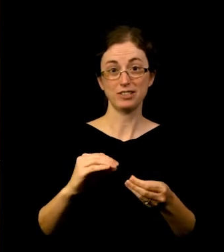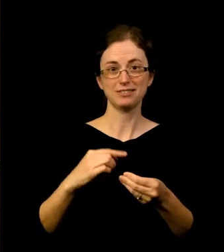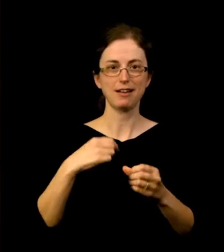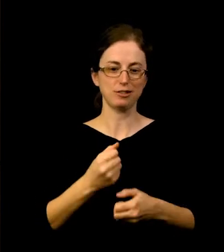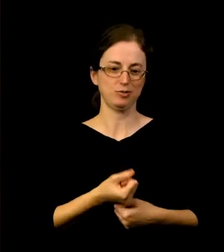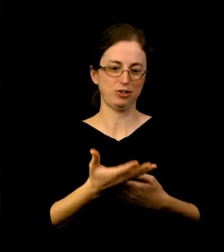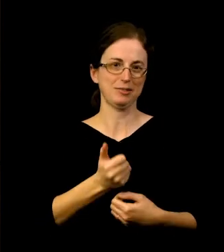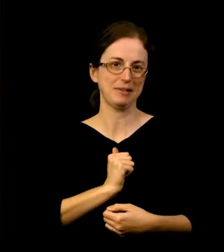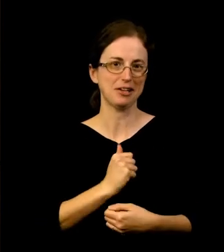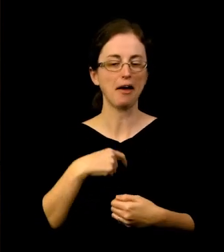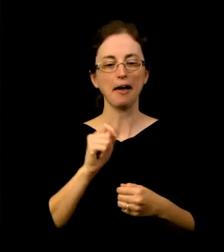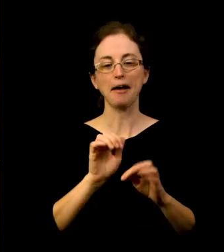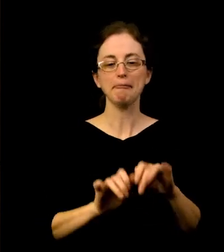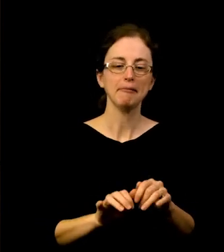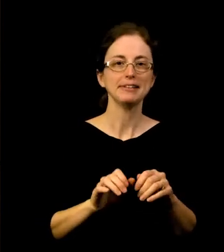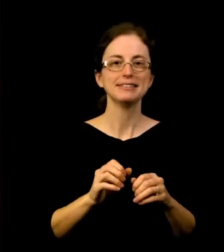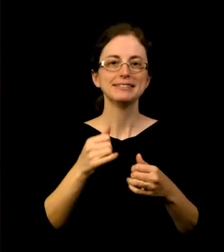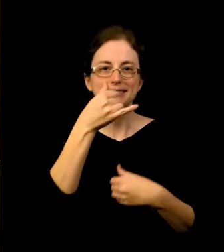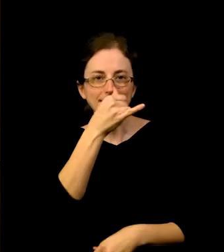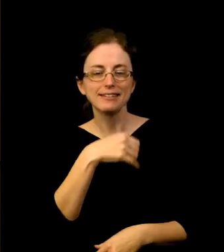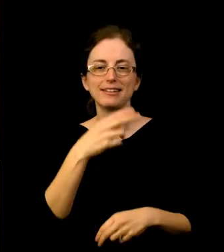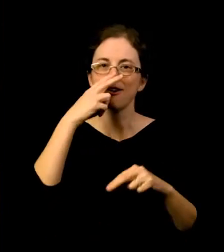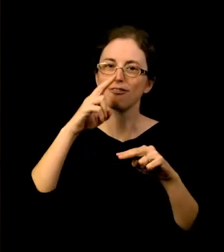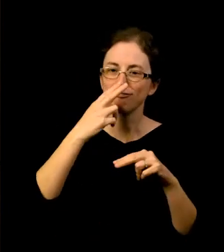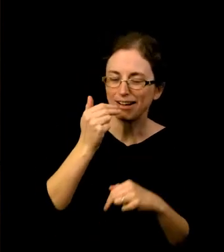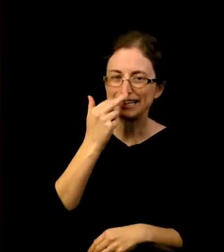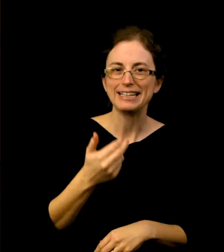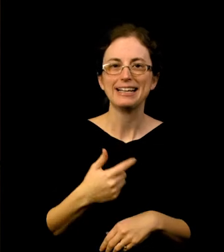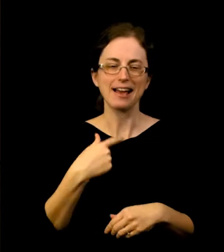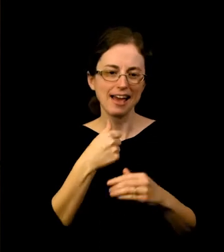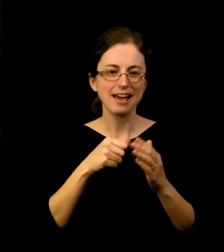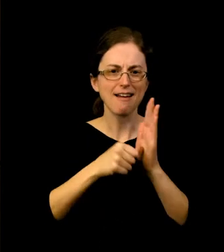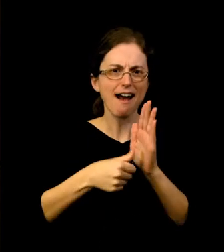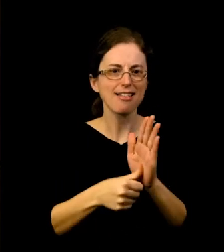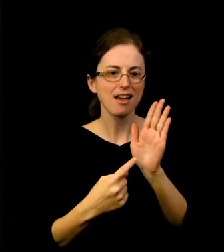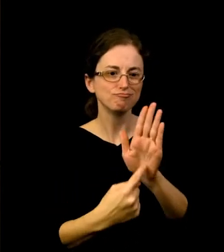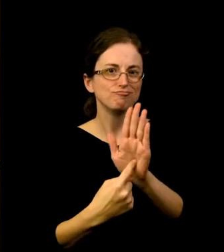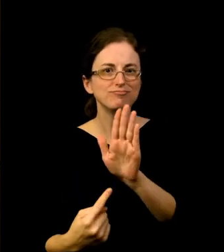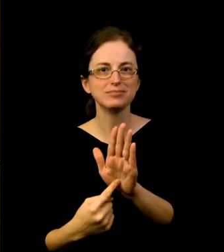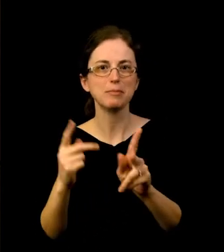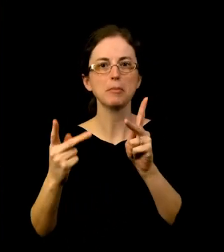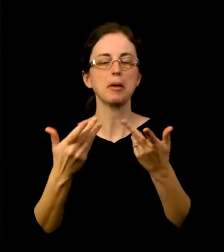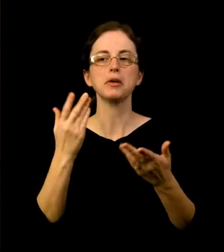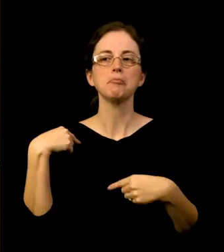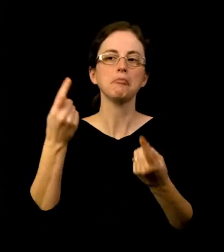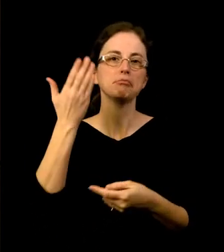I can do silly stuff. I can do funny stuff. I can highlight stuff that people probably don't see. And I think that's one of my main reasons